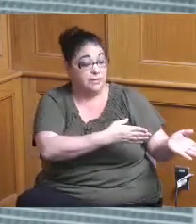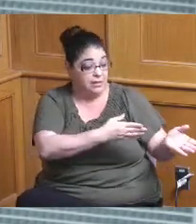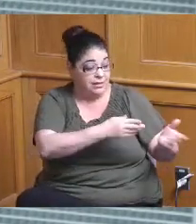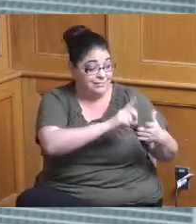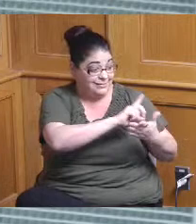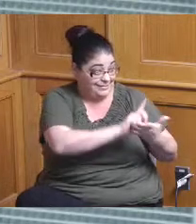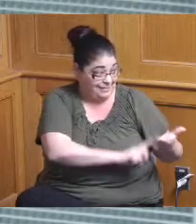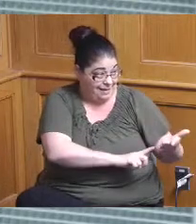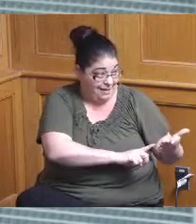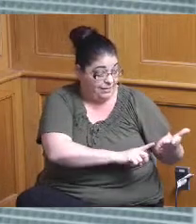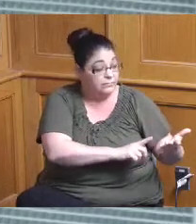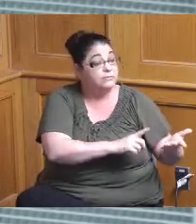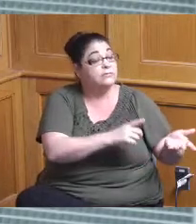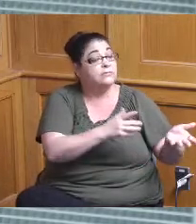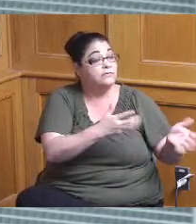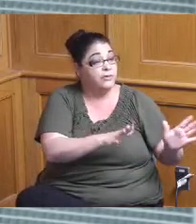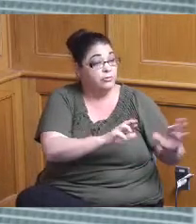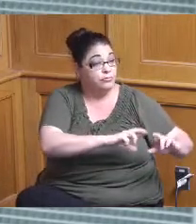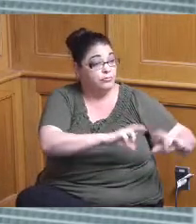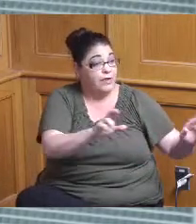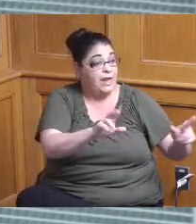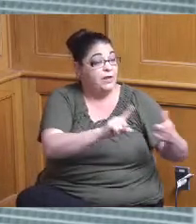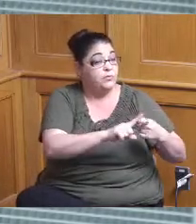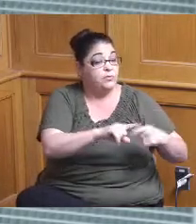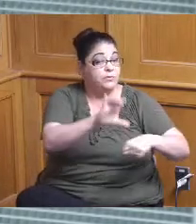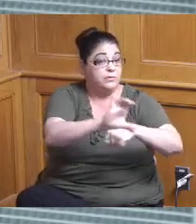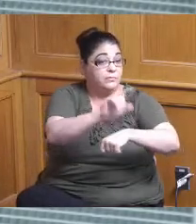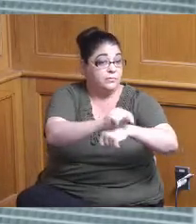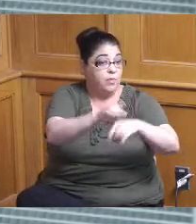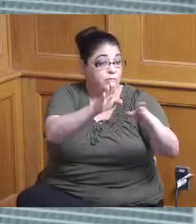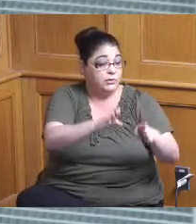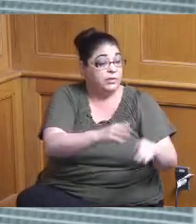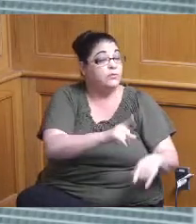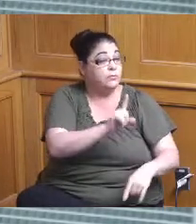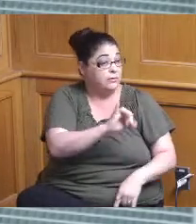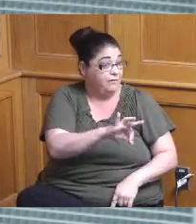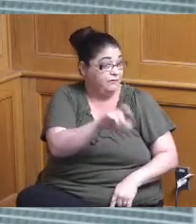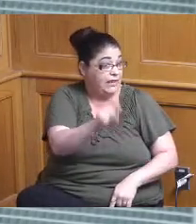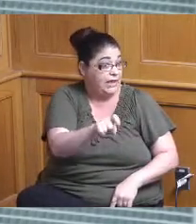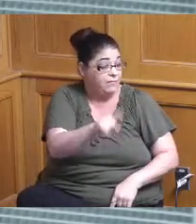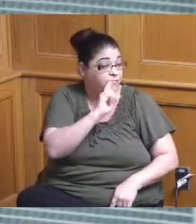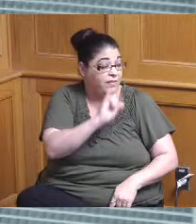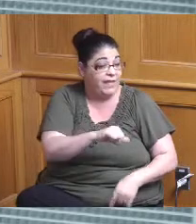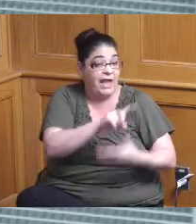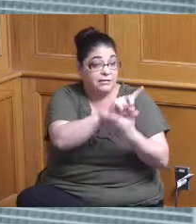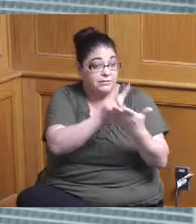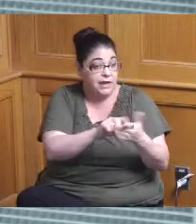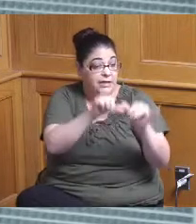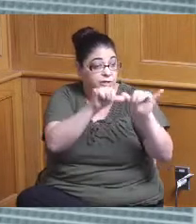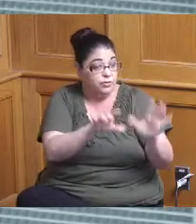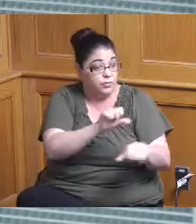and we need to have a consultant on board for that design Engineering work the RFQ process